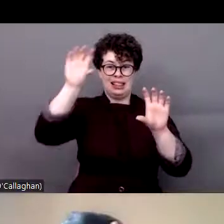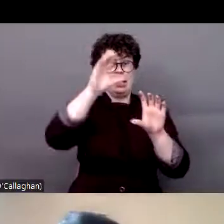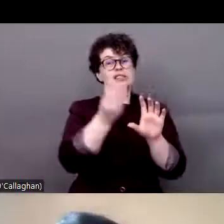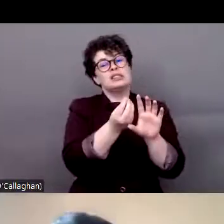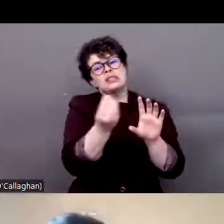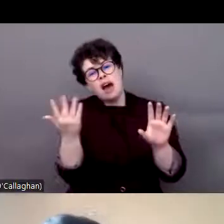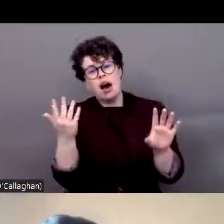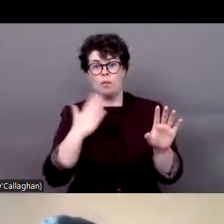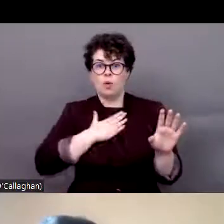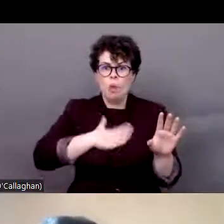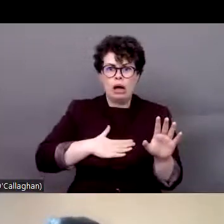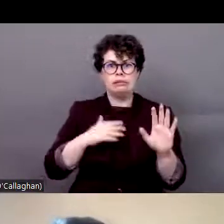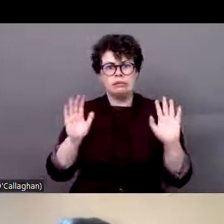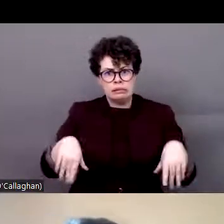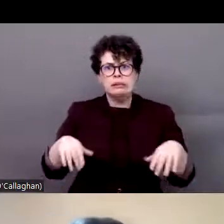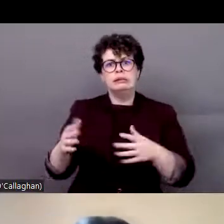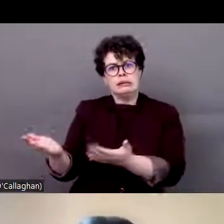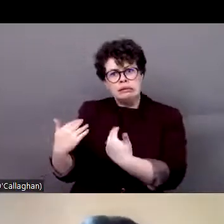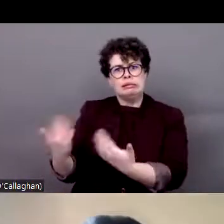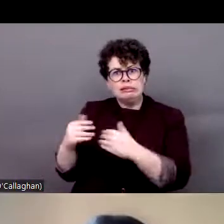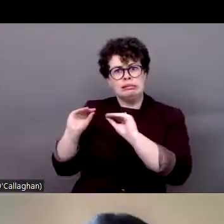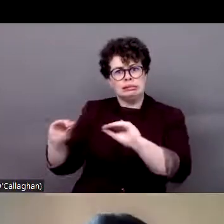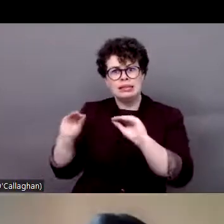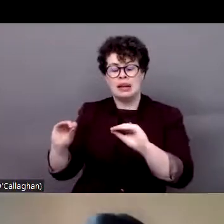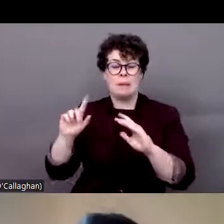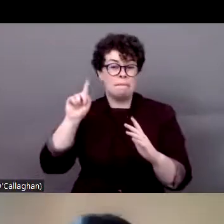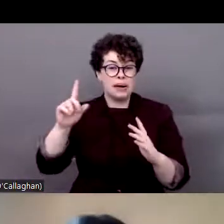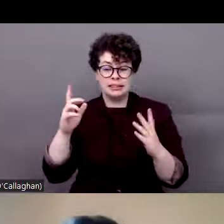this, but we cannot repair